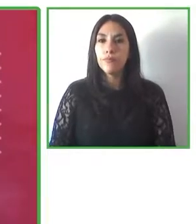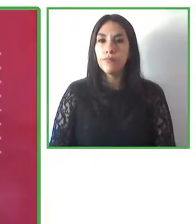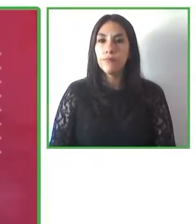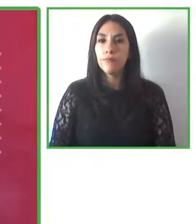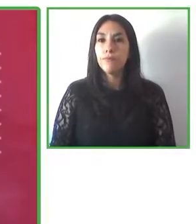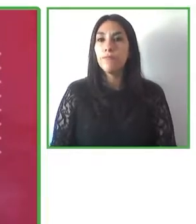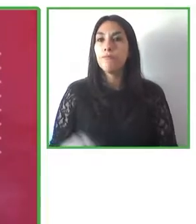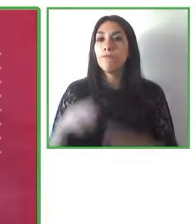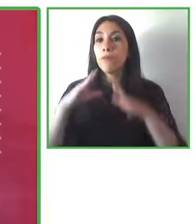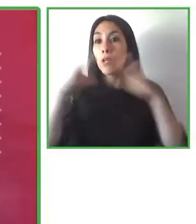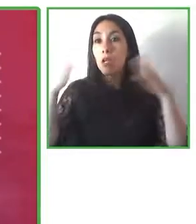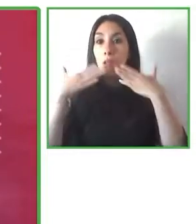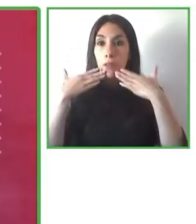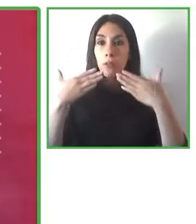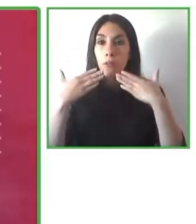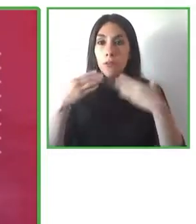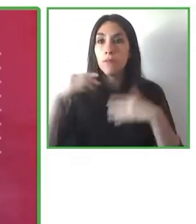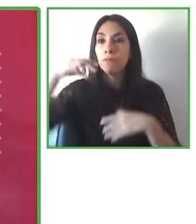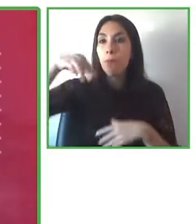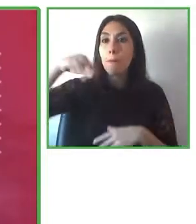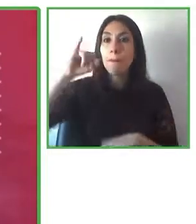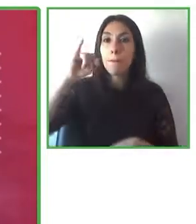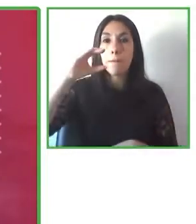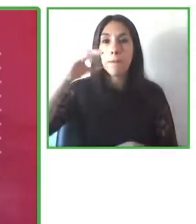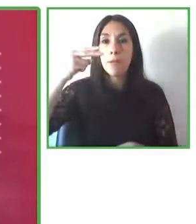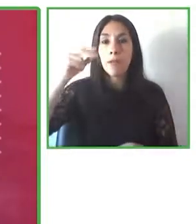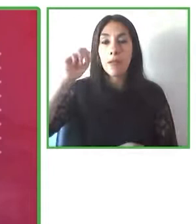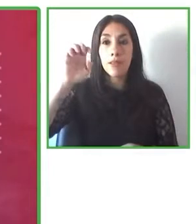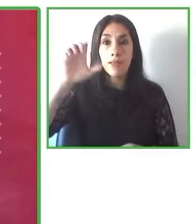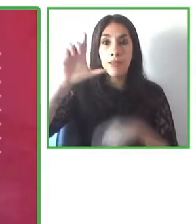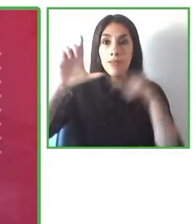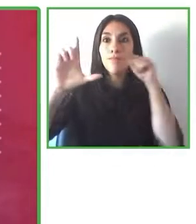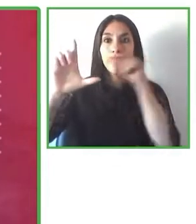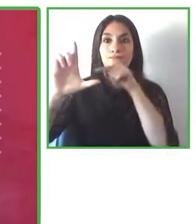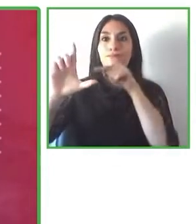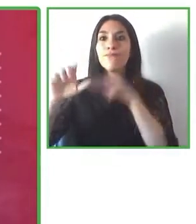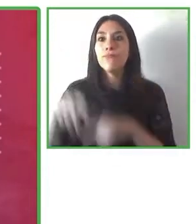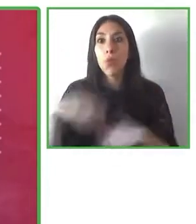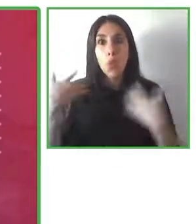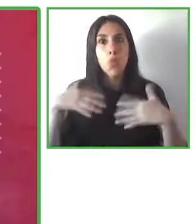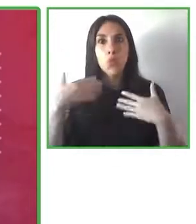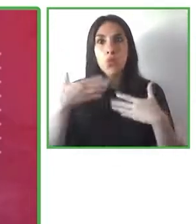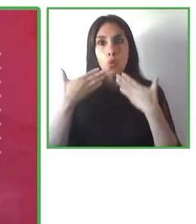Thank you so much, Michael, it's fundamental this dimension of information about devices